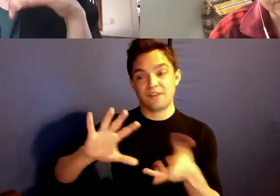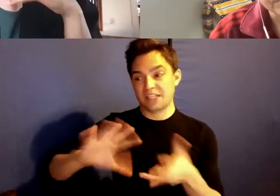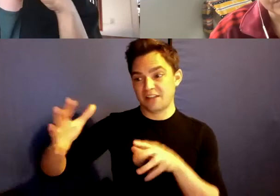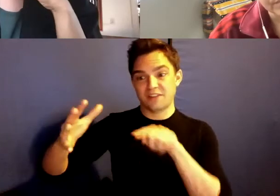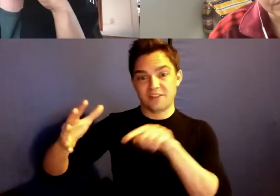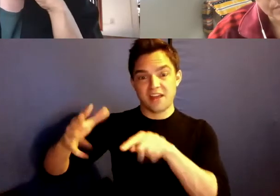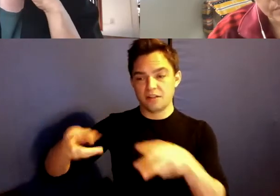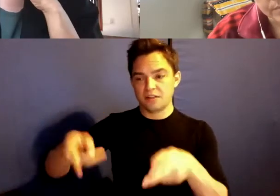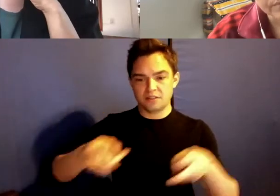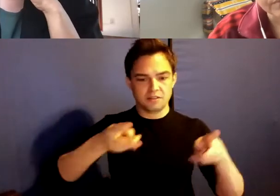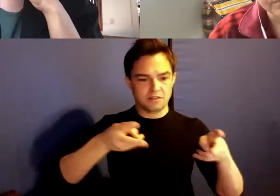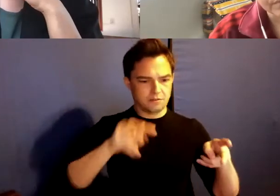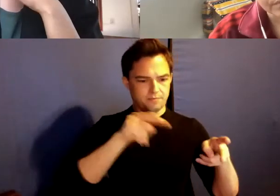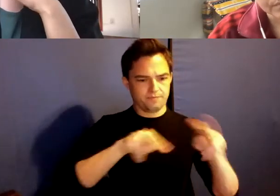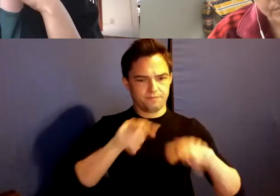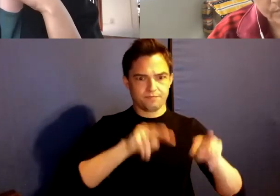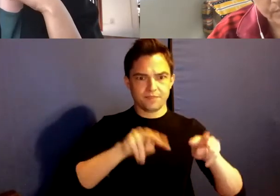This is catastrophe. We are in catastrophe.